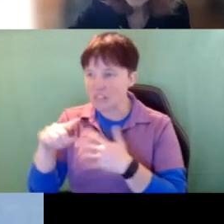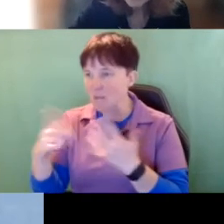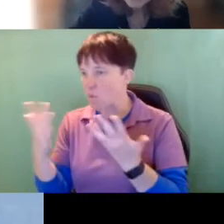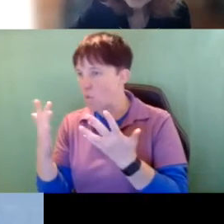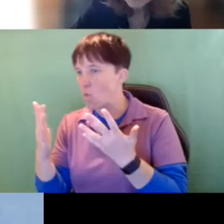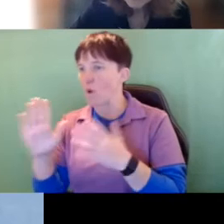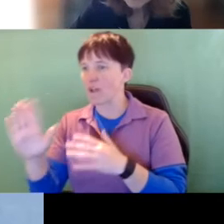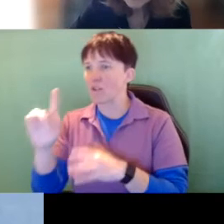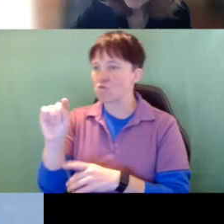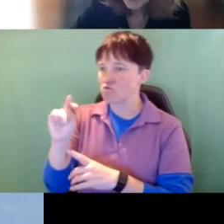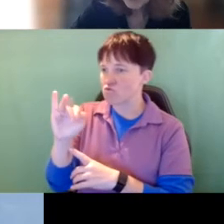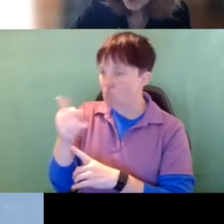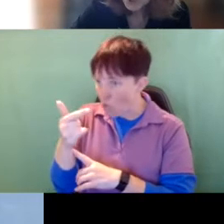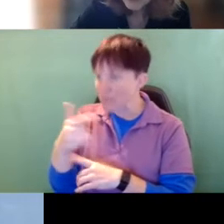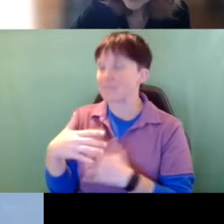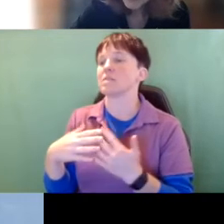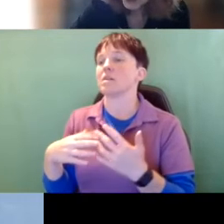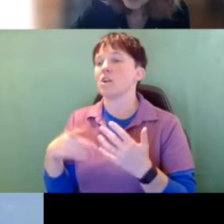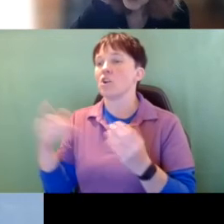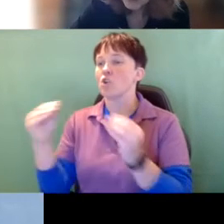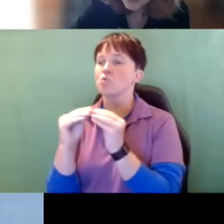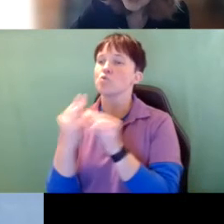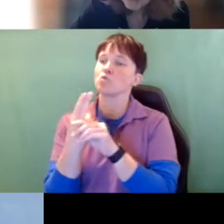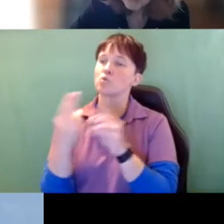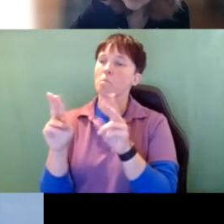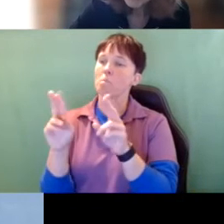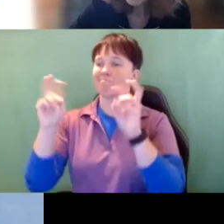is Well their training is viewed more as an interpreter is